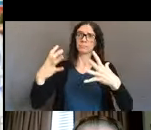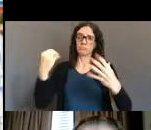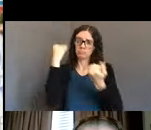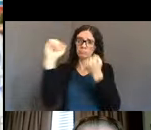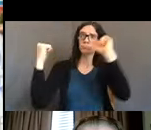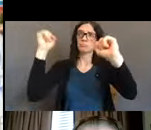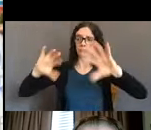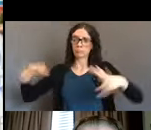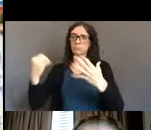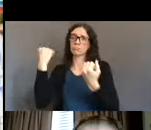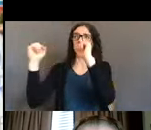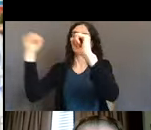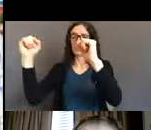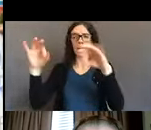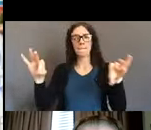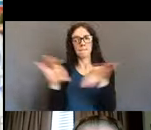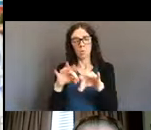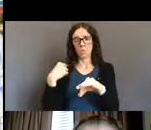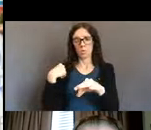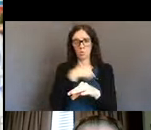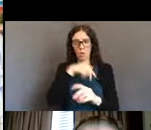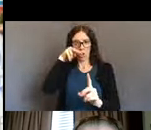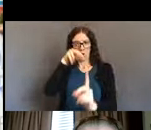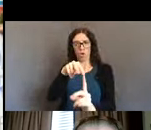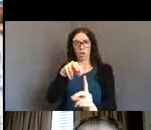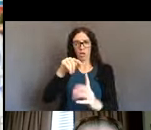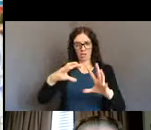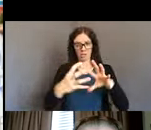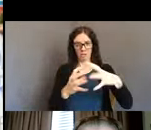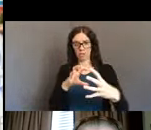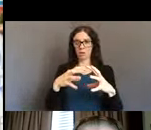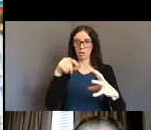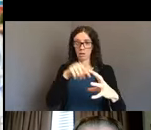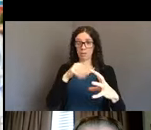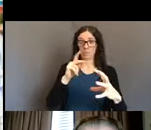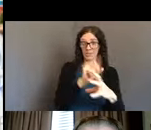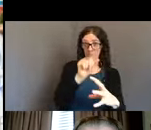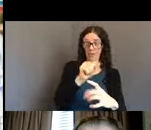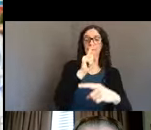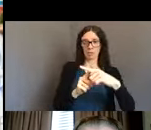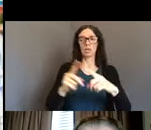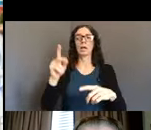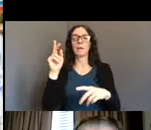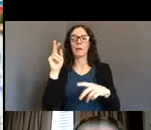Not just by interaction with police, but also during this pandemic. the data from Oregon Health Association shows